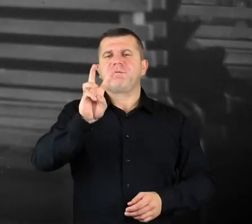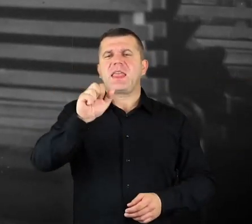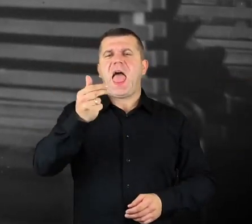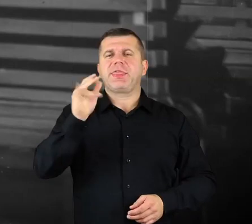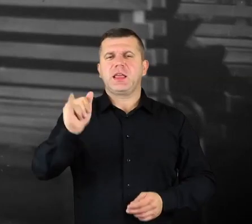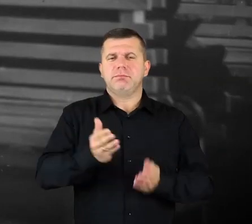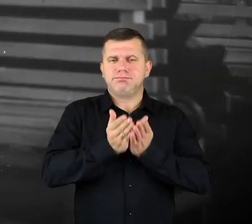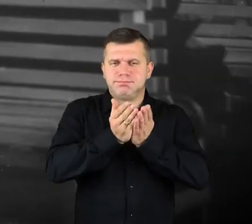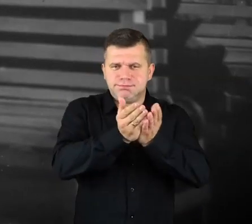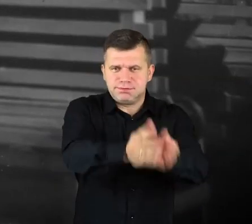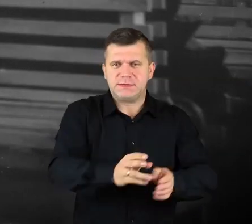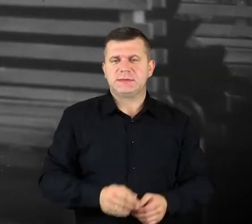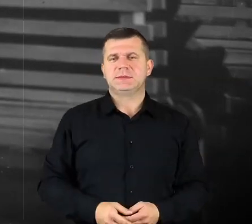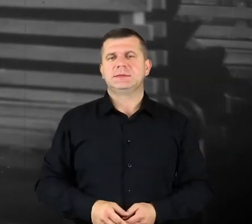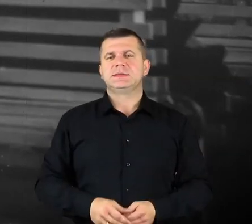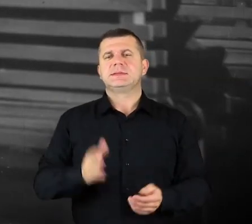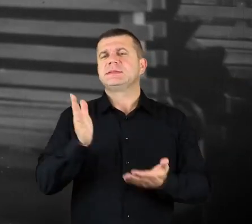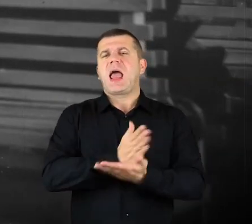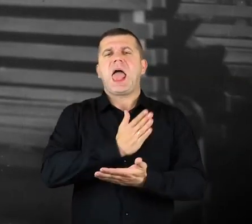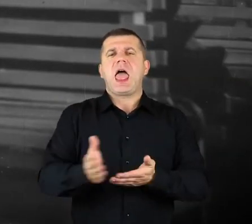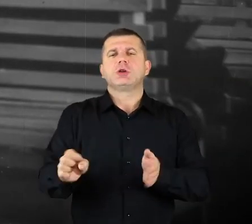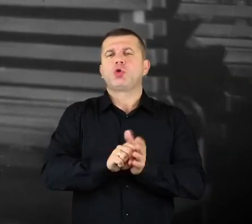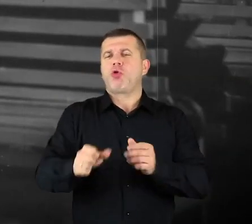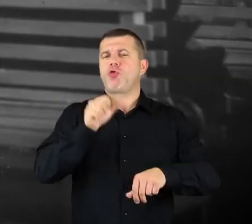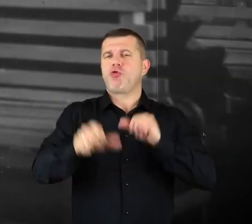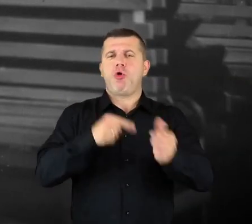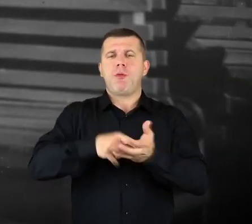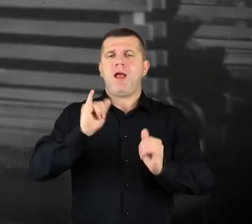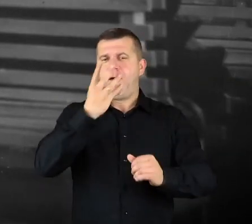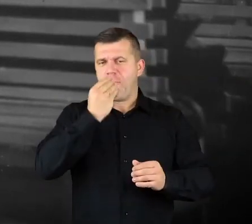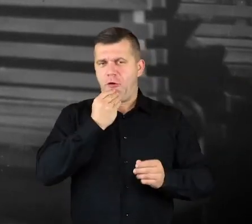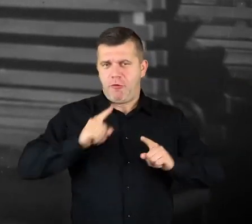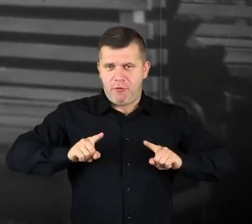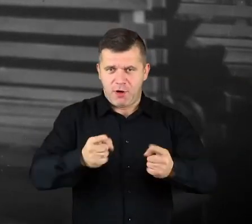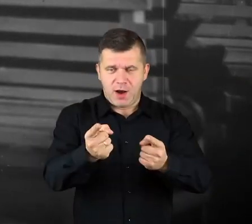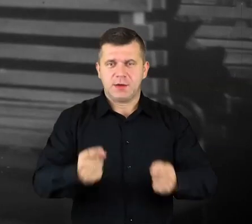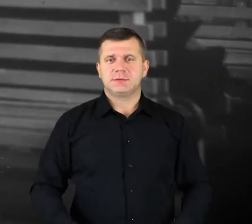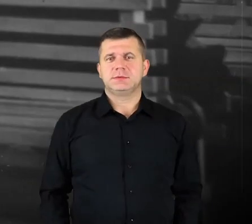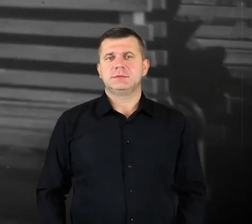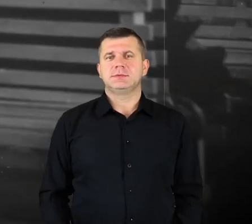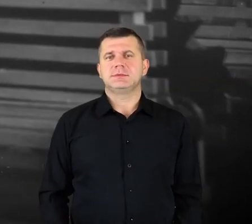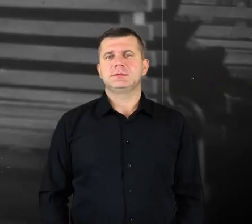sometimes from boats, from ships, depending on the year, how it was organized, so, like a tradition.